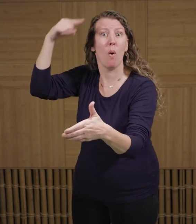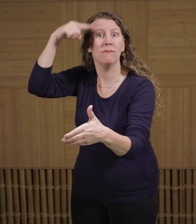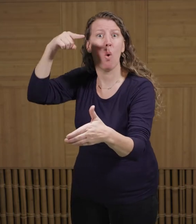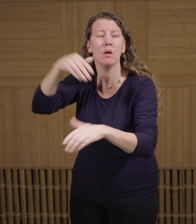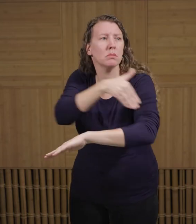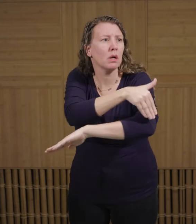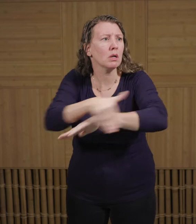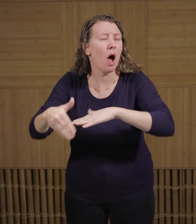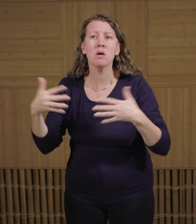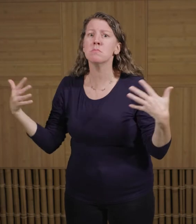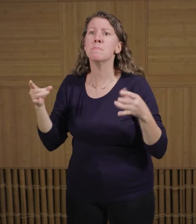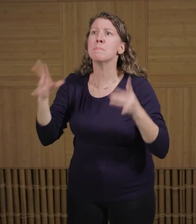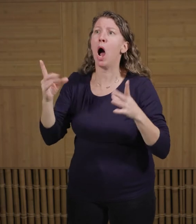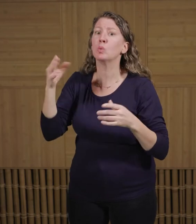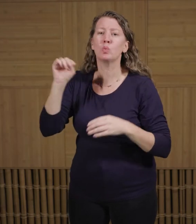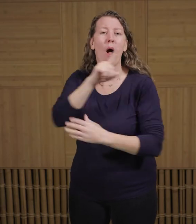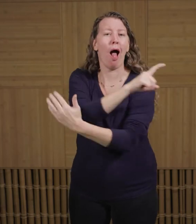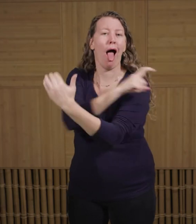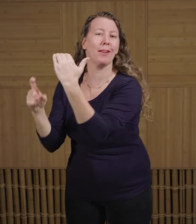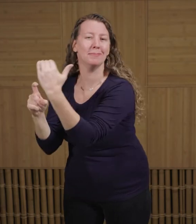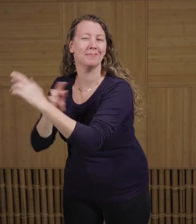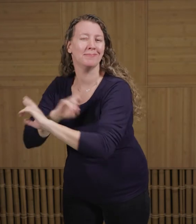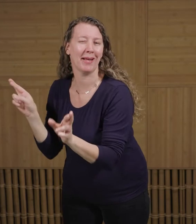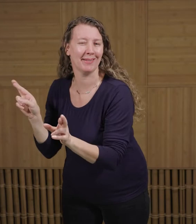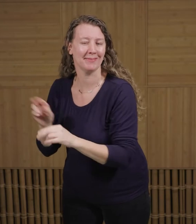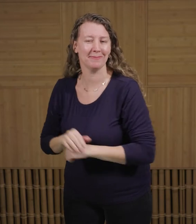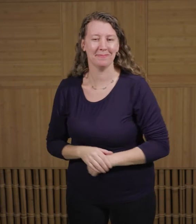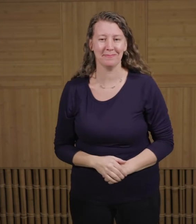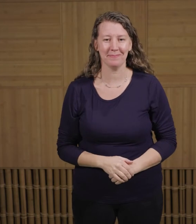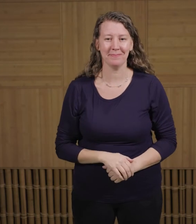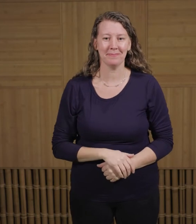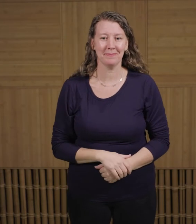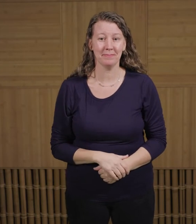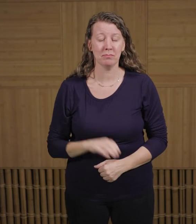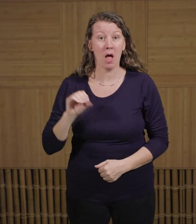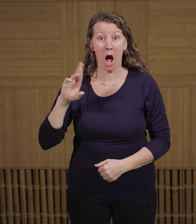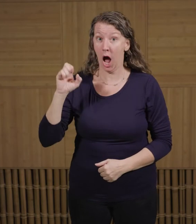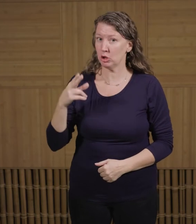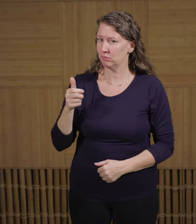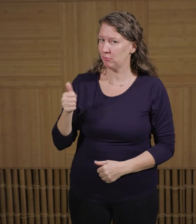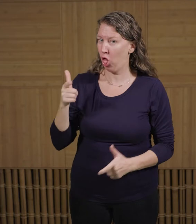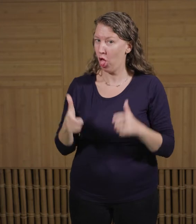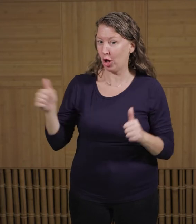This is where they can go during the night or bad weather. Ostriches are the largest bird alive today.